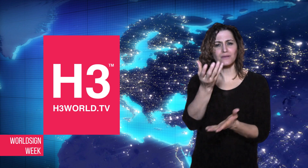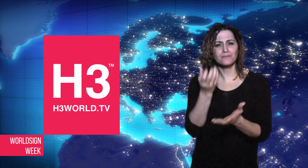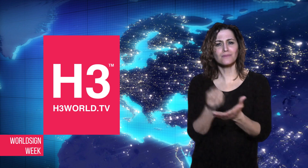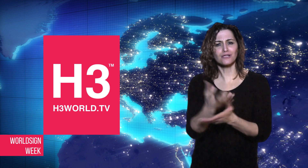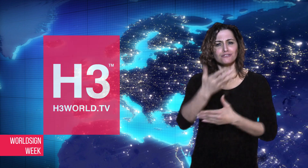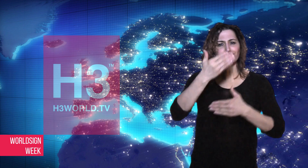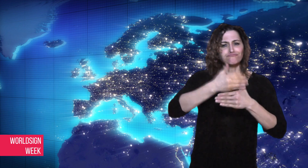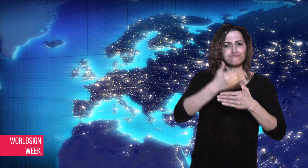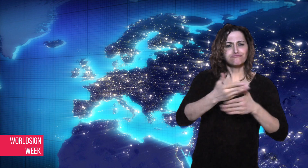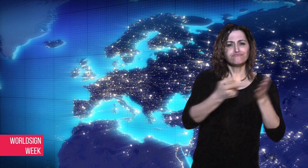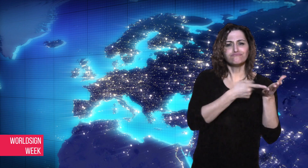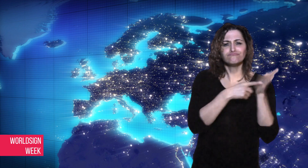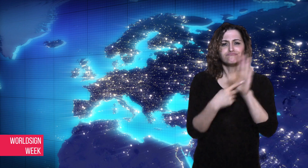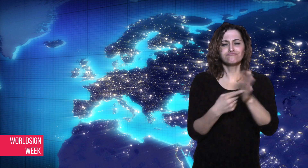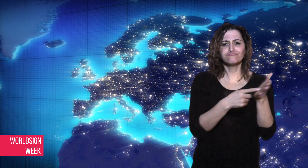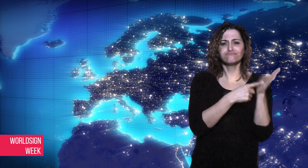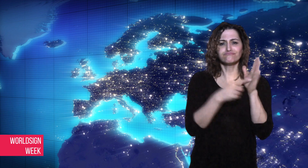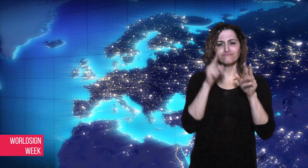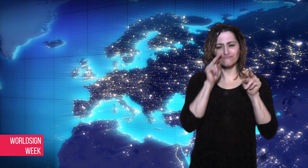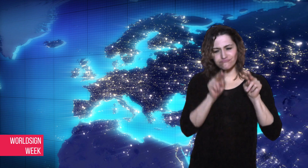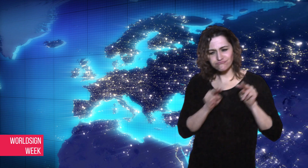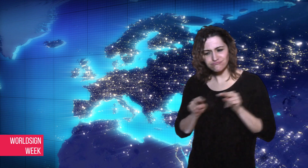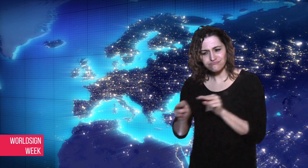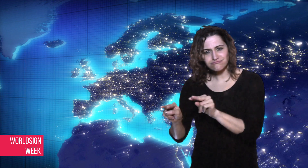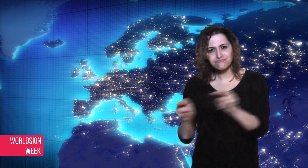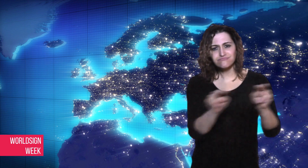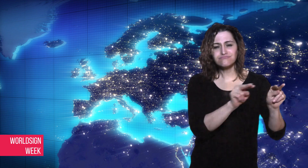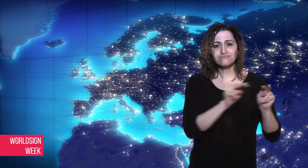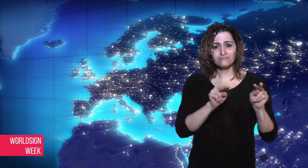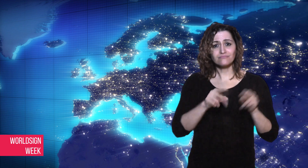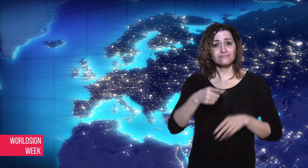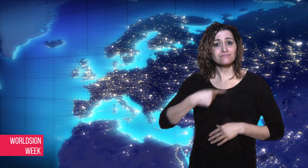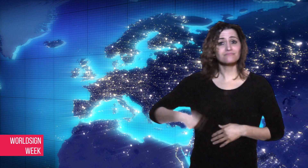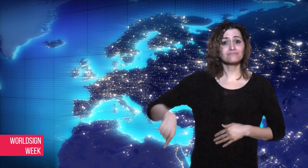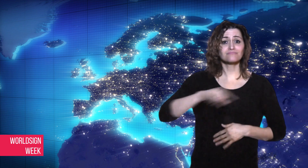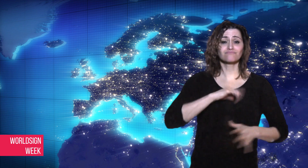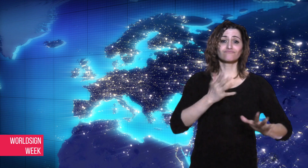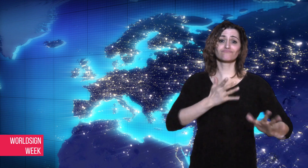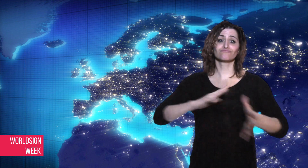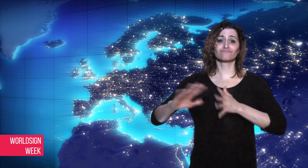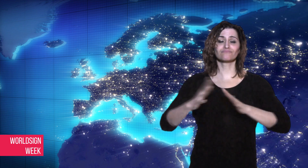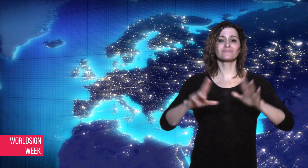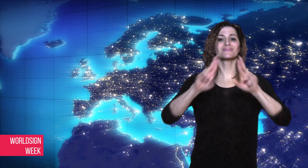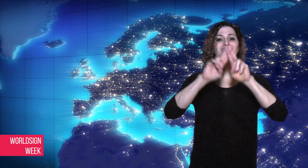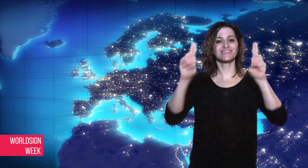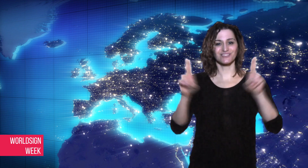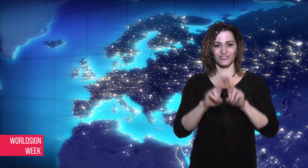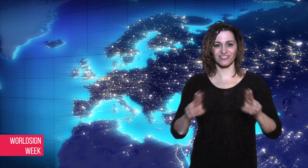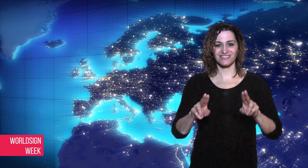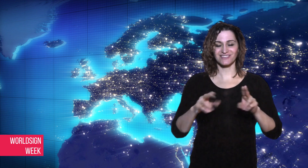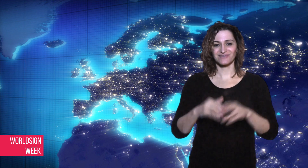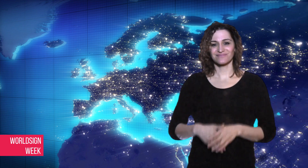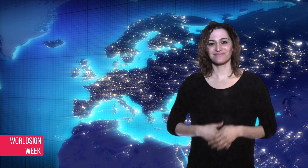all in International Sign.